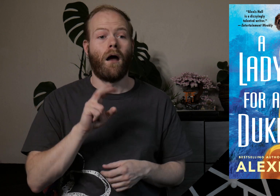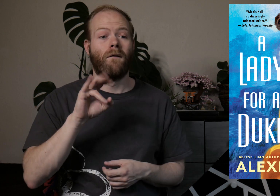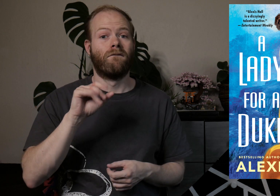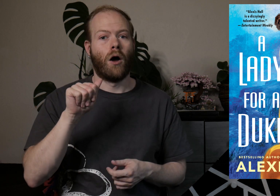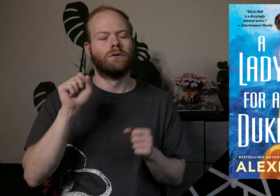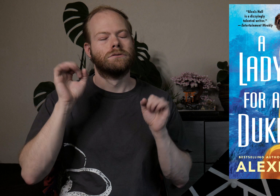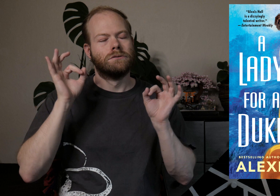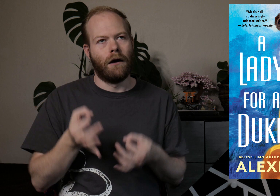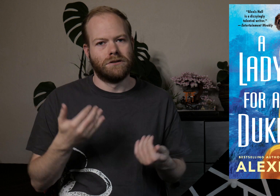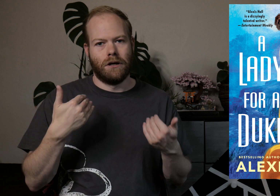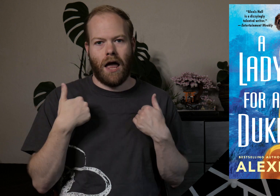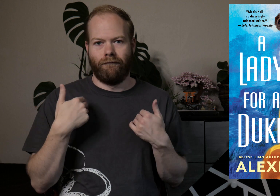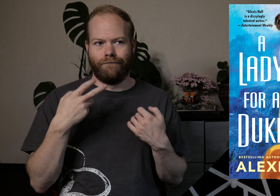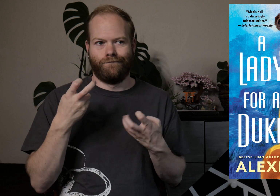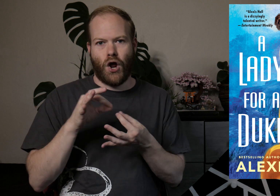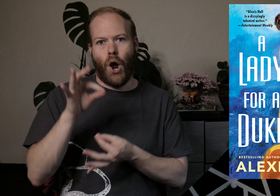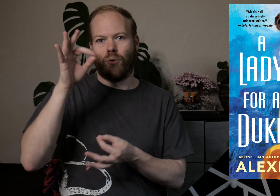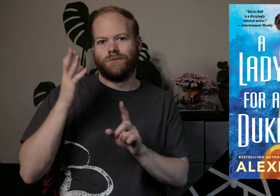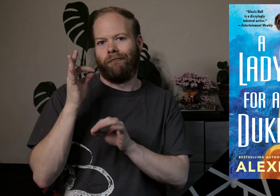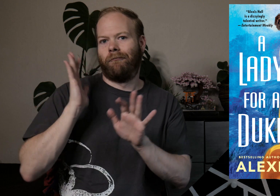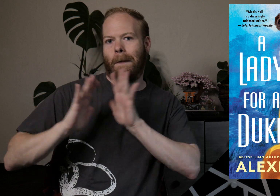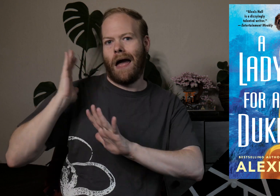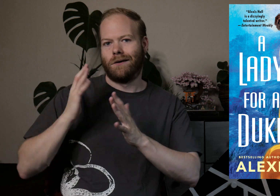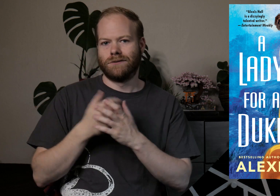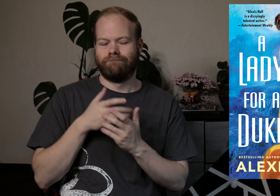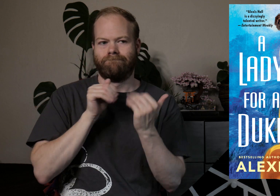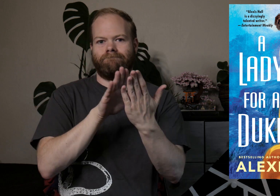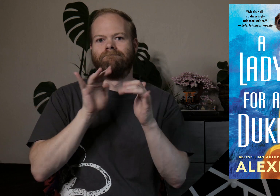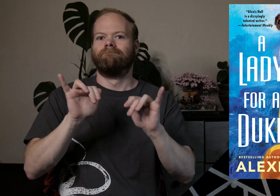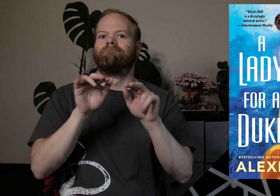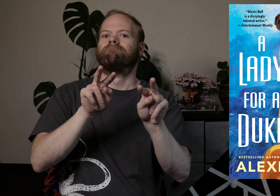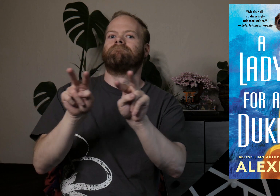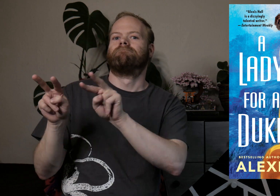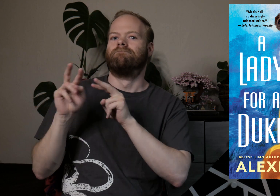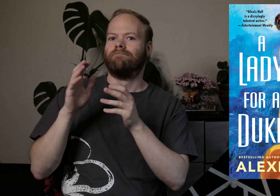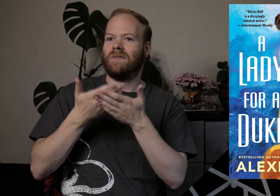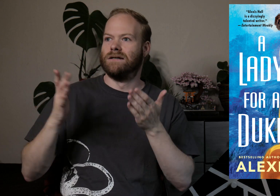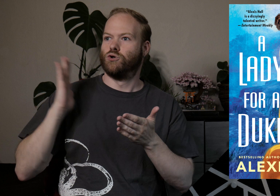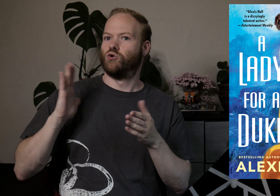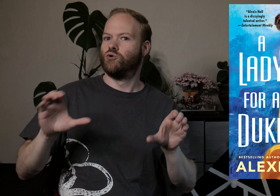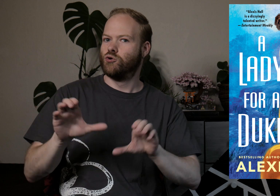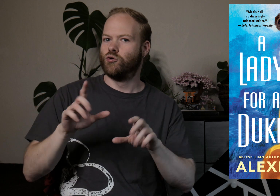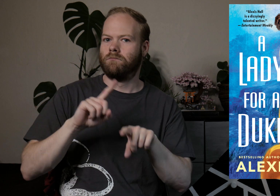Viola is definitely haunted by her past, coming face to face with all of the things she used to do